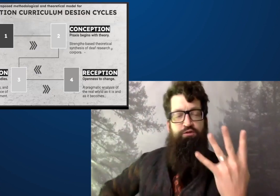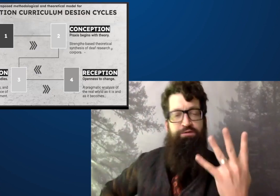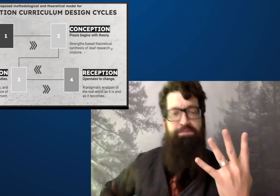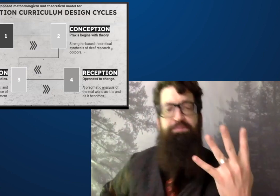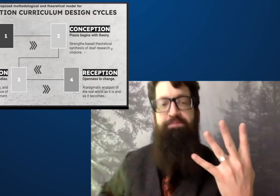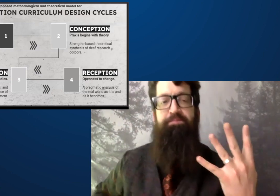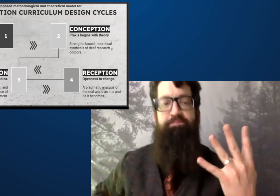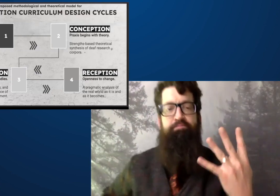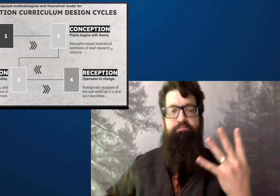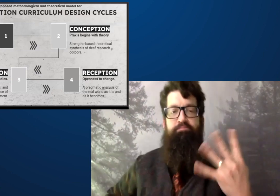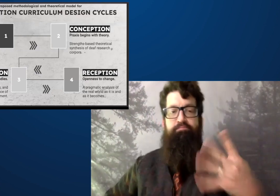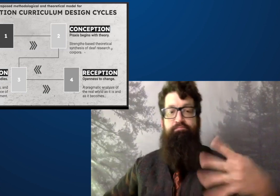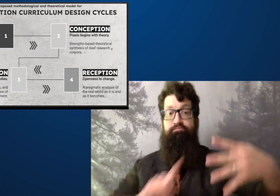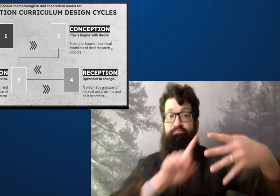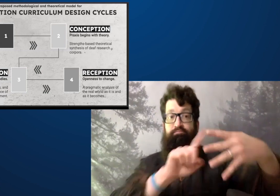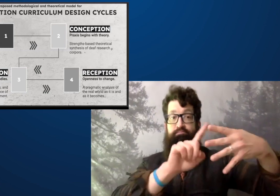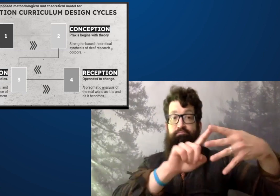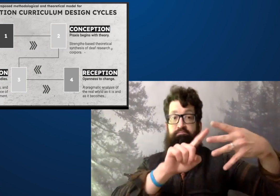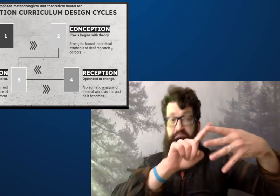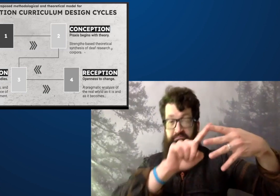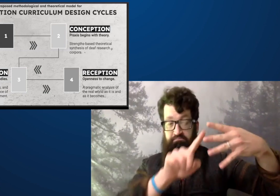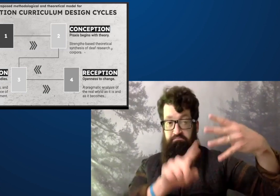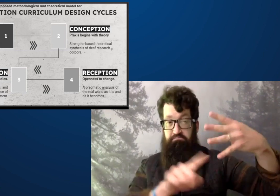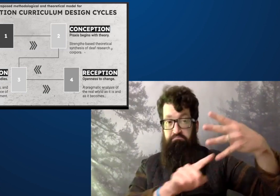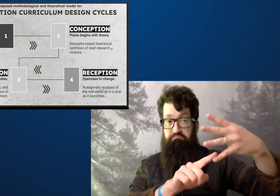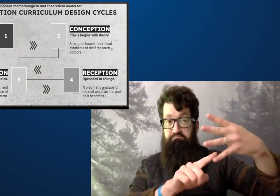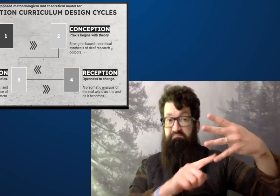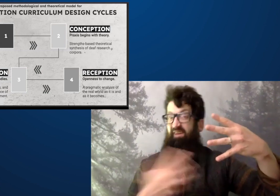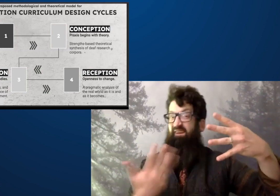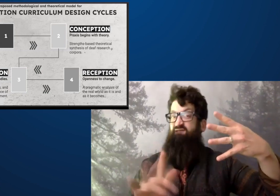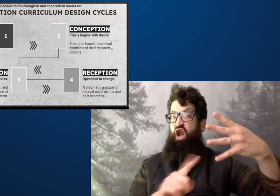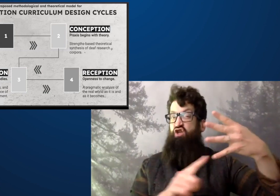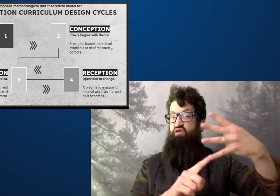model for these four areas.